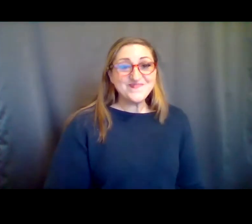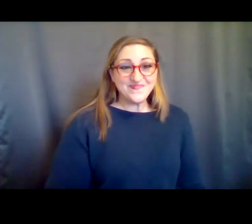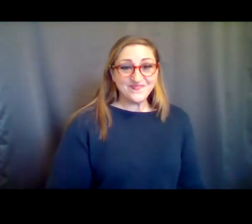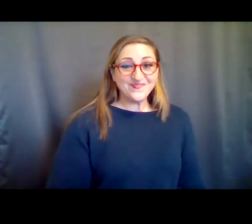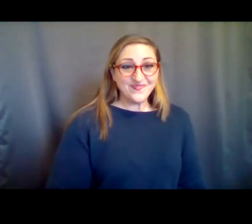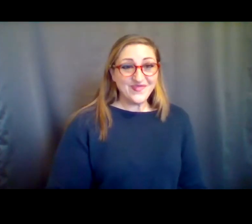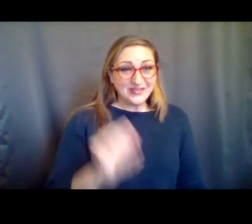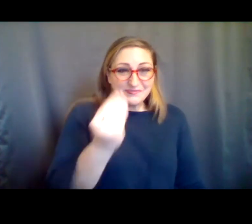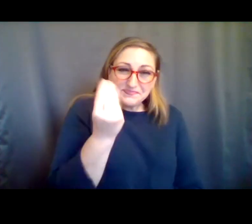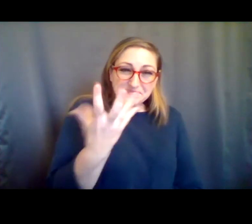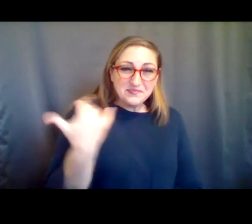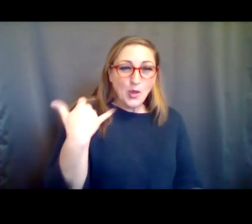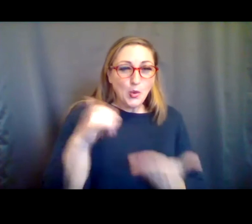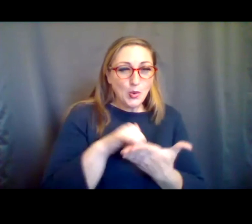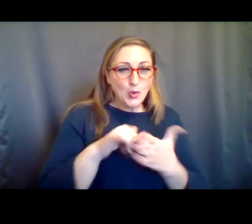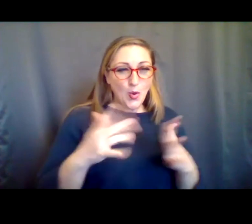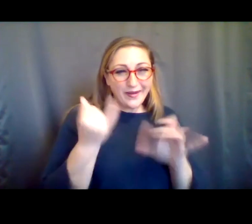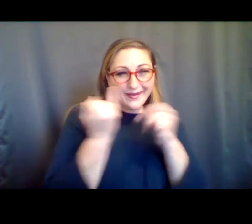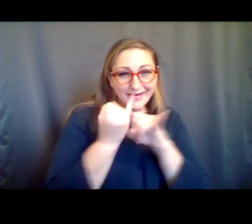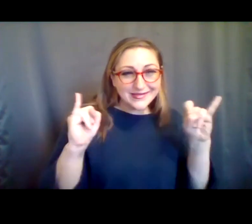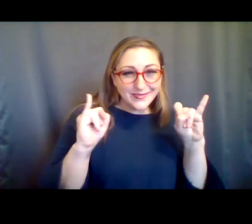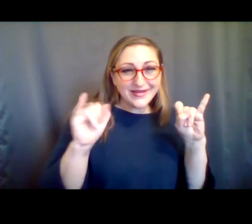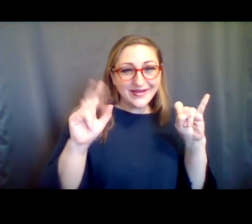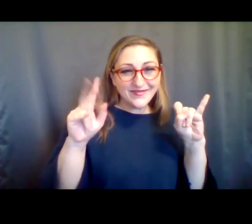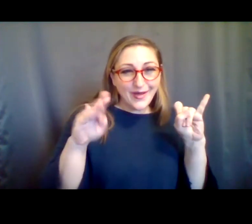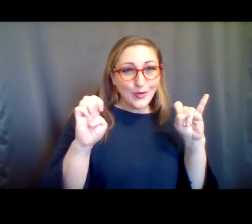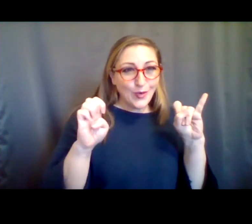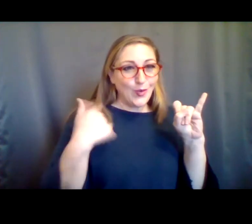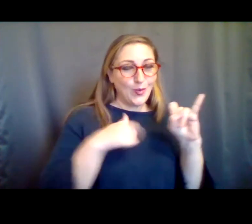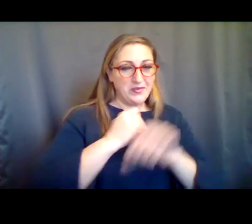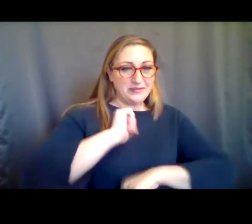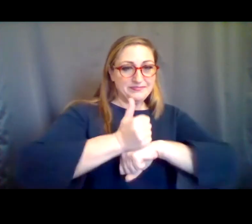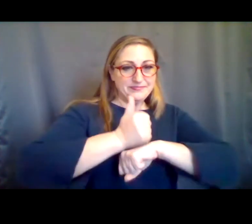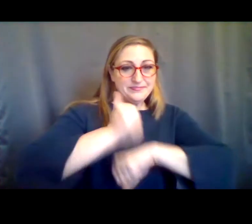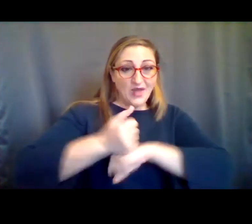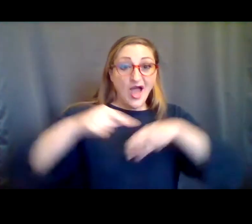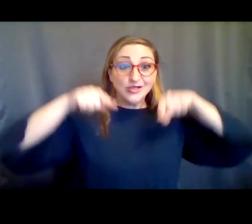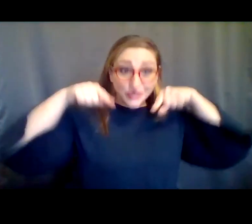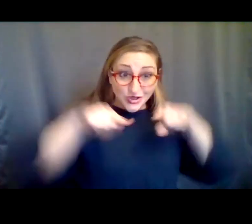bit about the New York Independent Venue Association, we were formed during the pandemic in response to